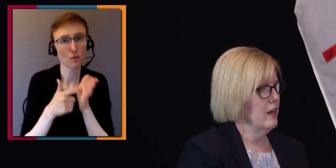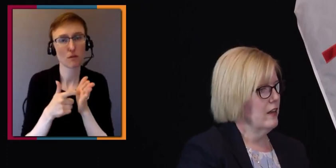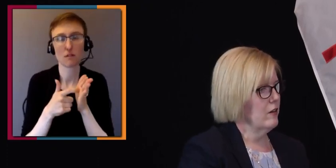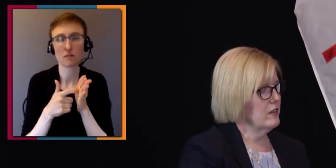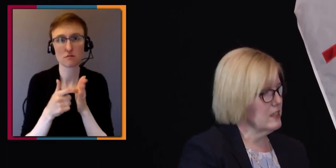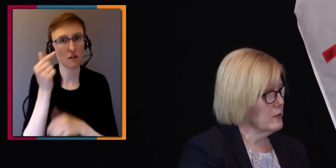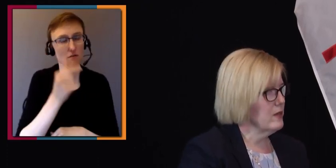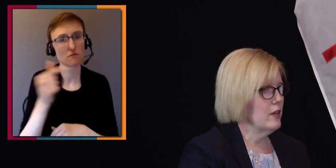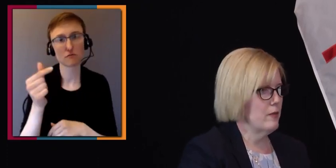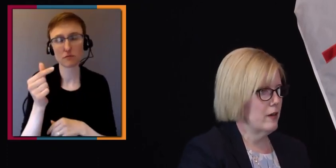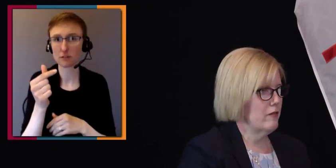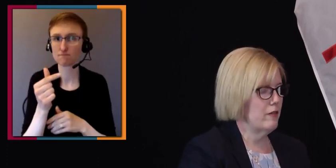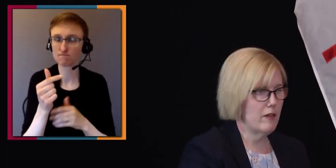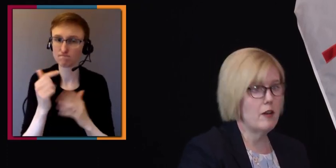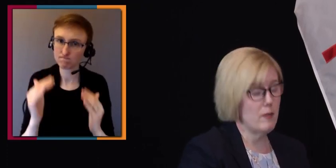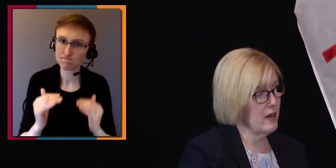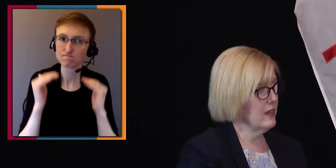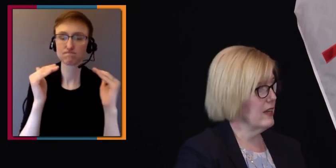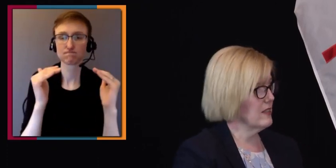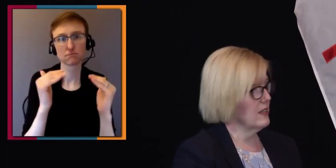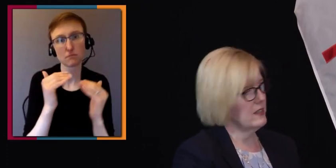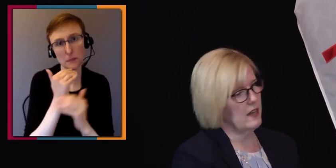you know, the disability benefit fundamentally, as I said,